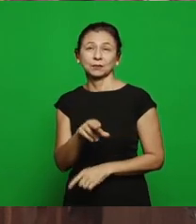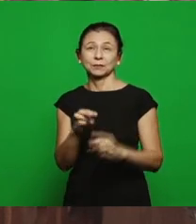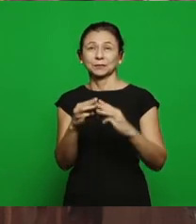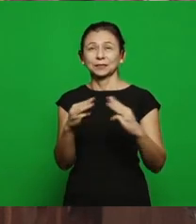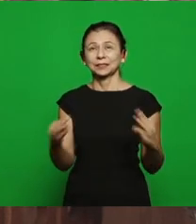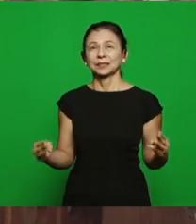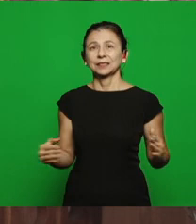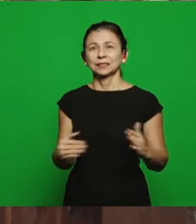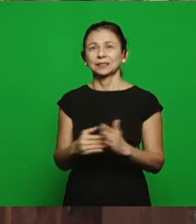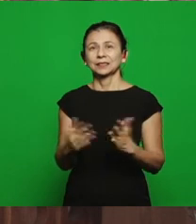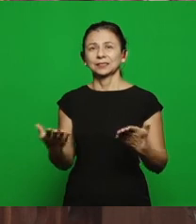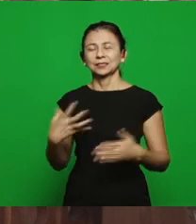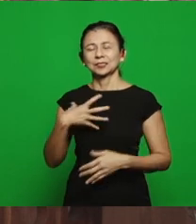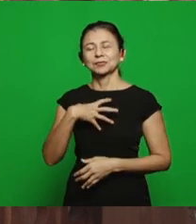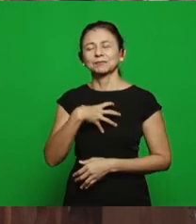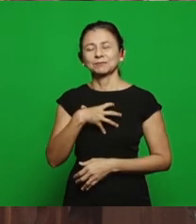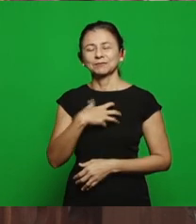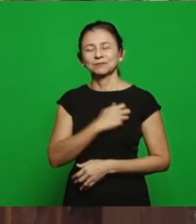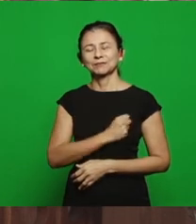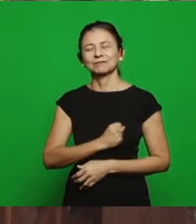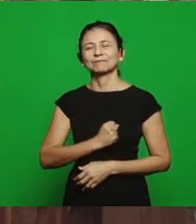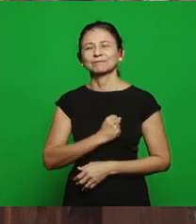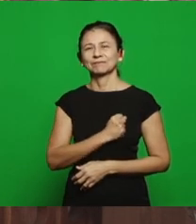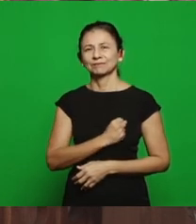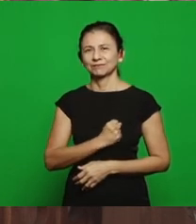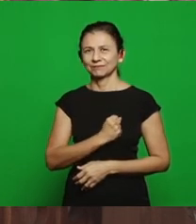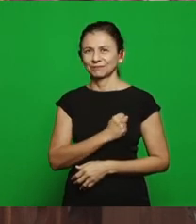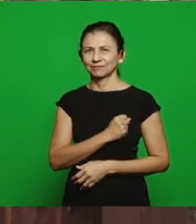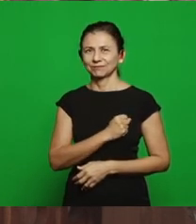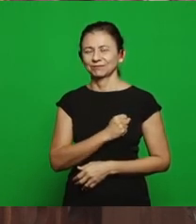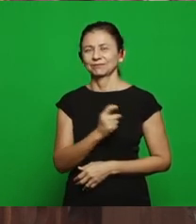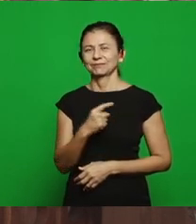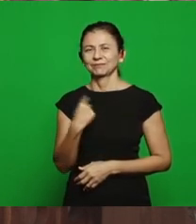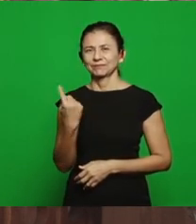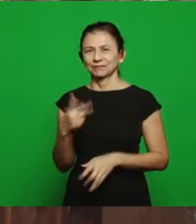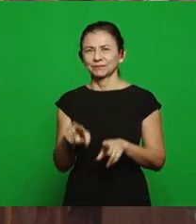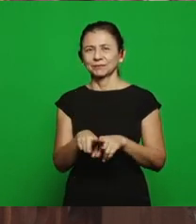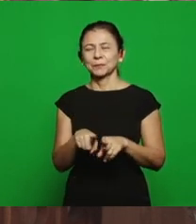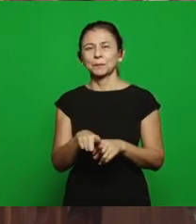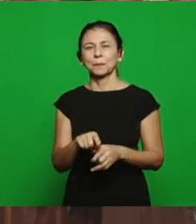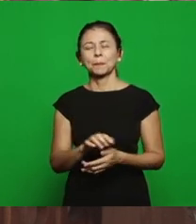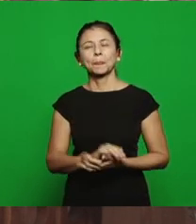are missing her, as we also are missing, we already mentioned here the presence of